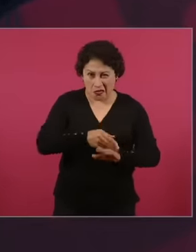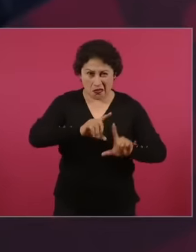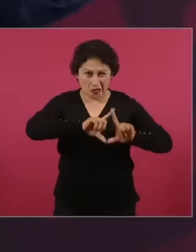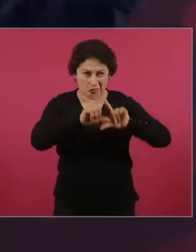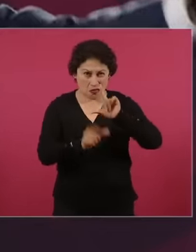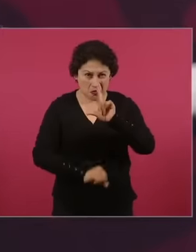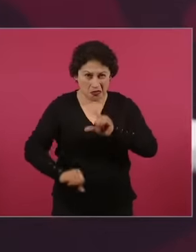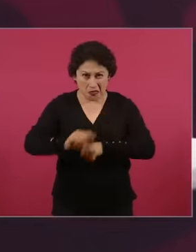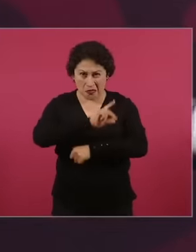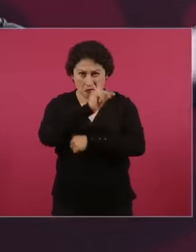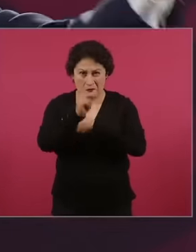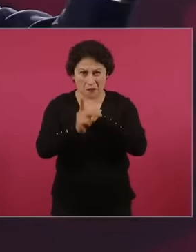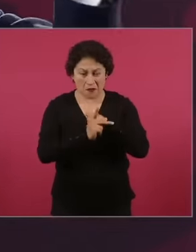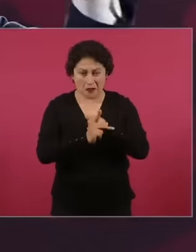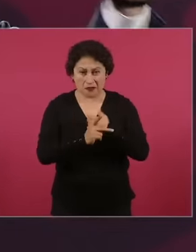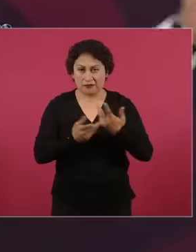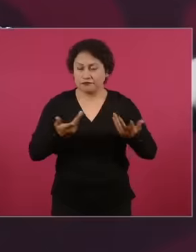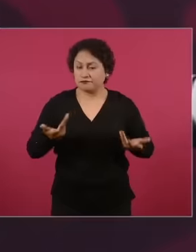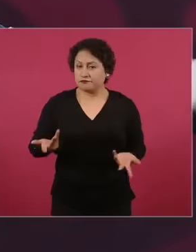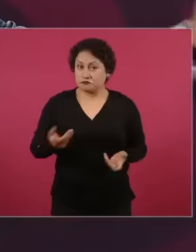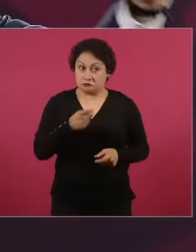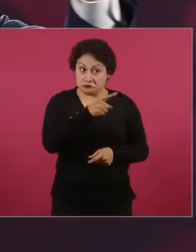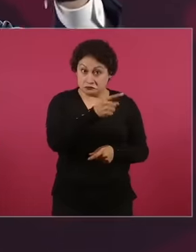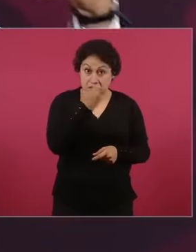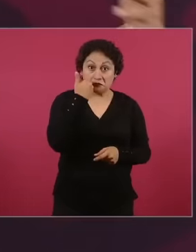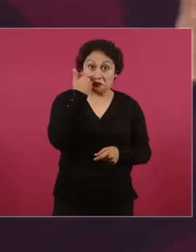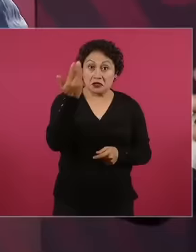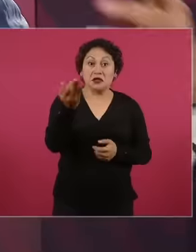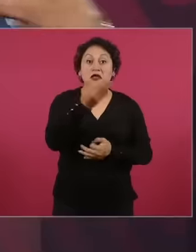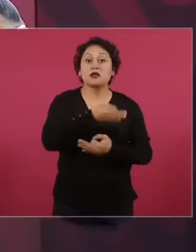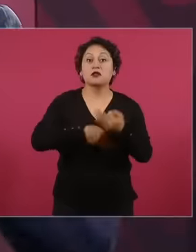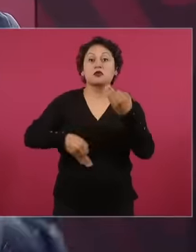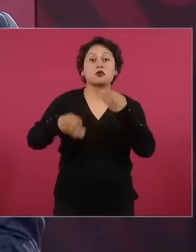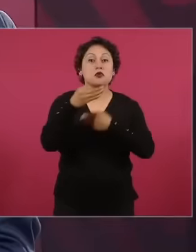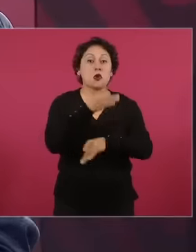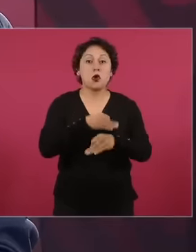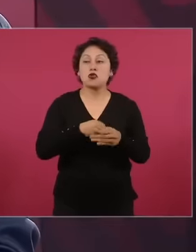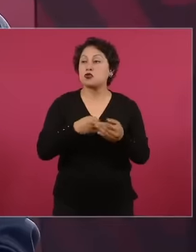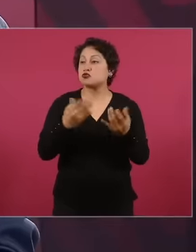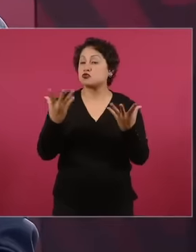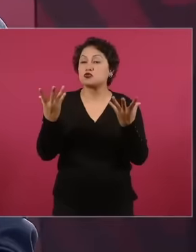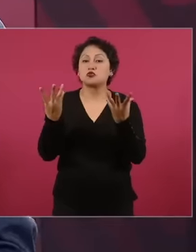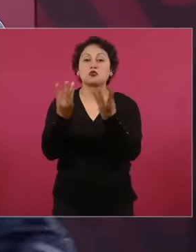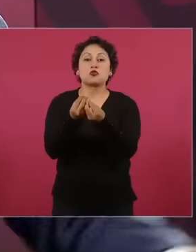all in, a failed generation